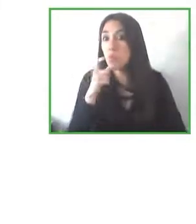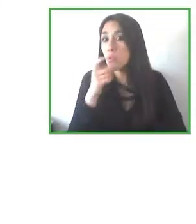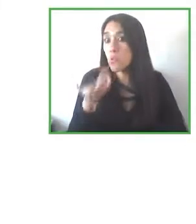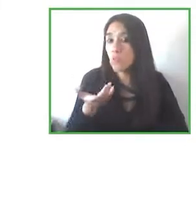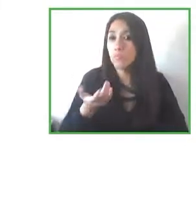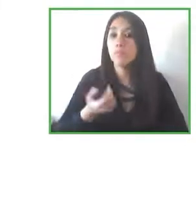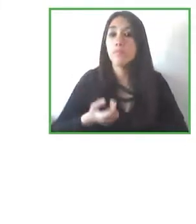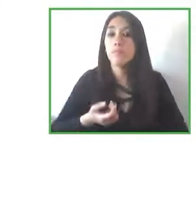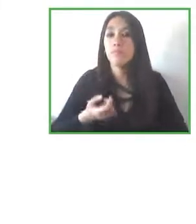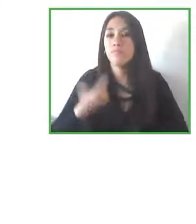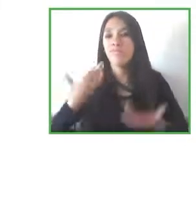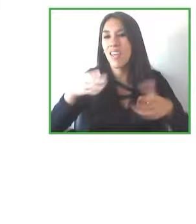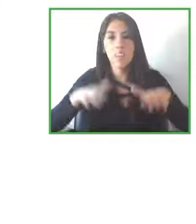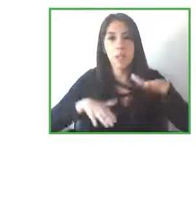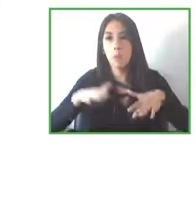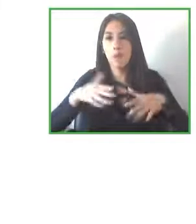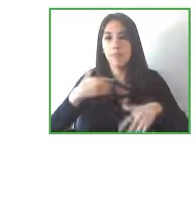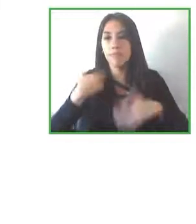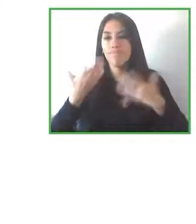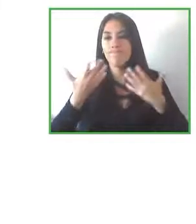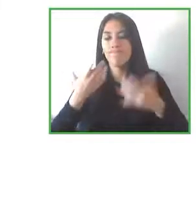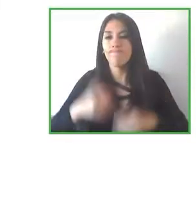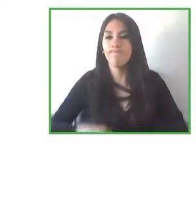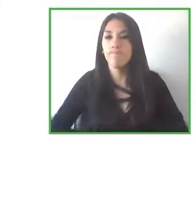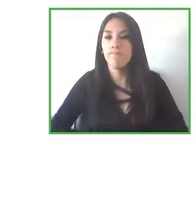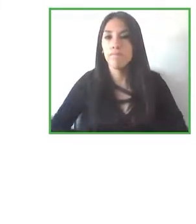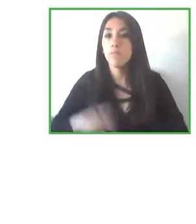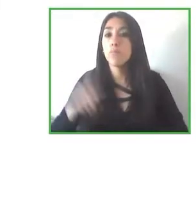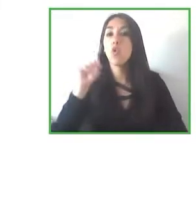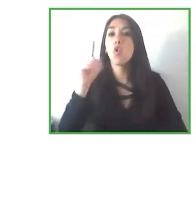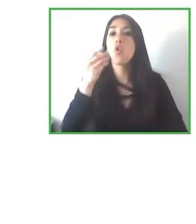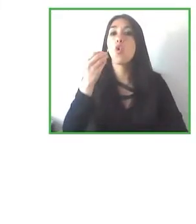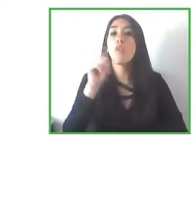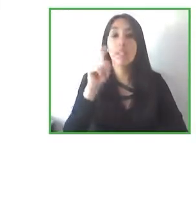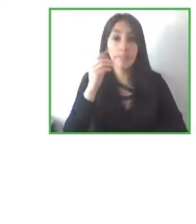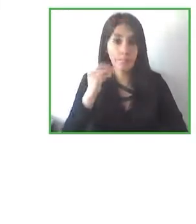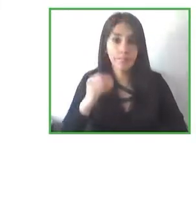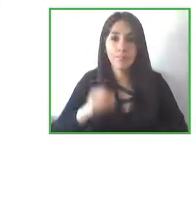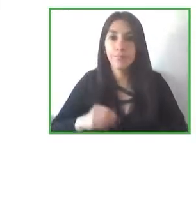that's a huge factor or where they do work is a huge factor because